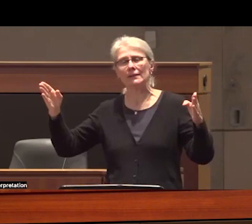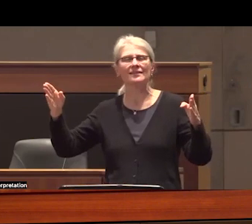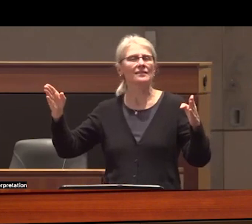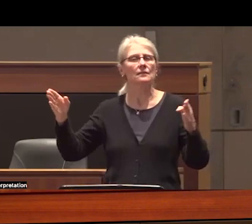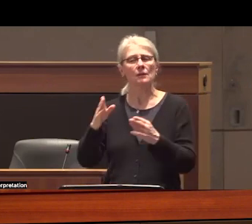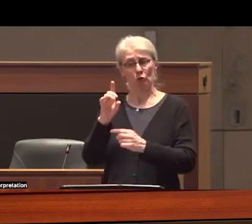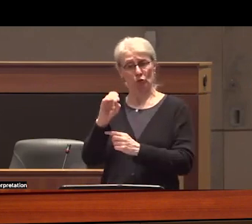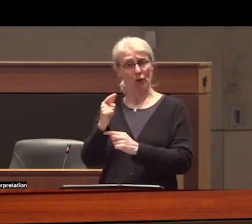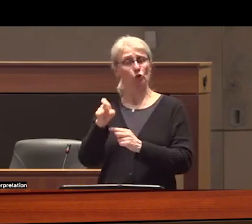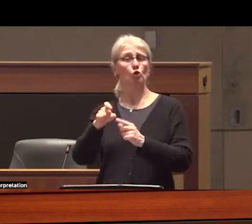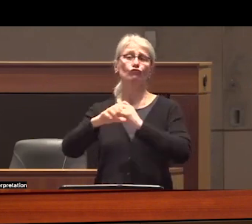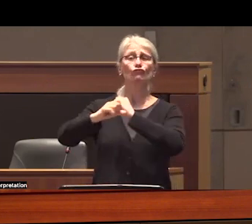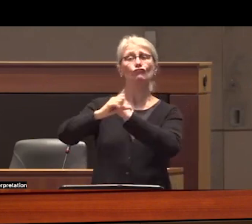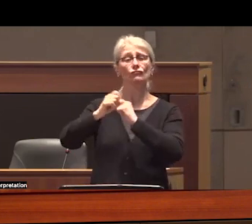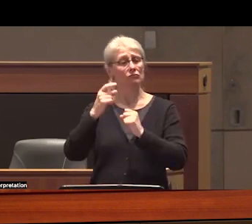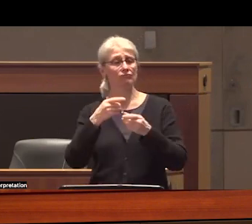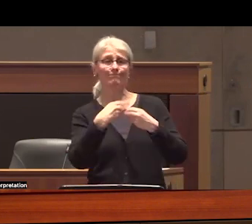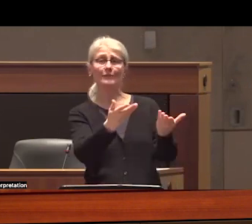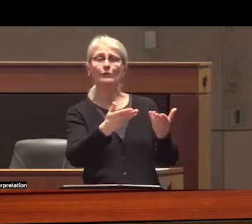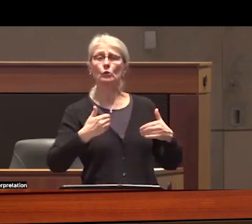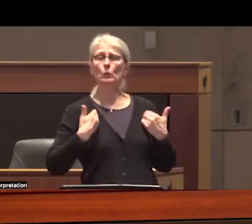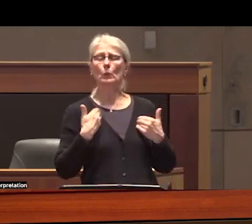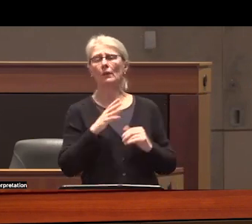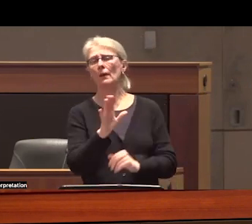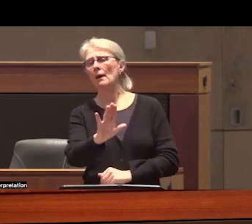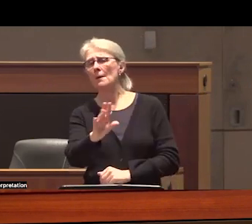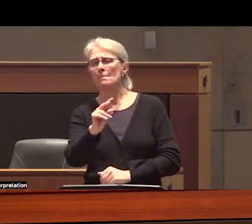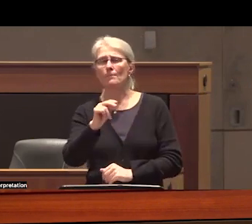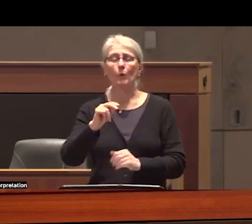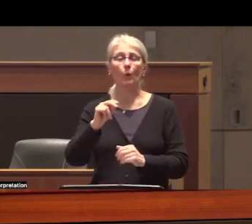drugs should be advertised to young people we're not saying that Boutique heroin shops